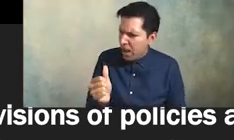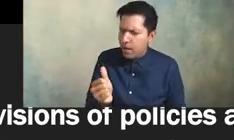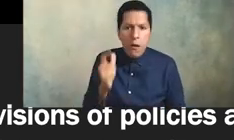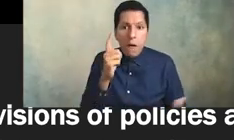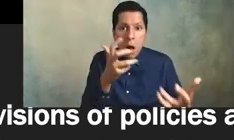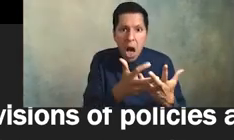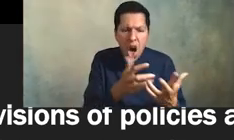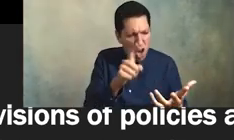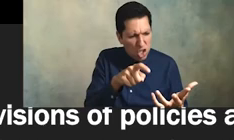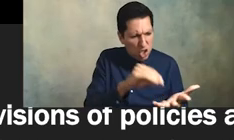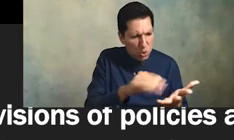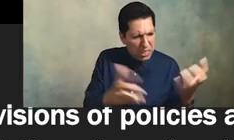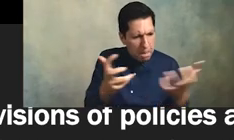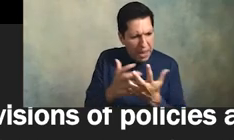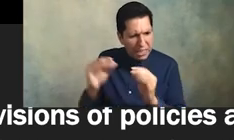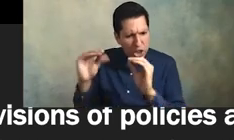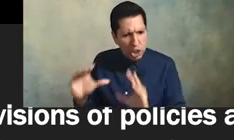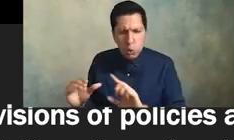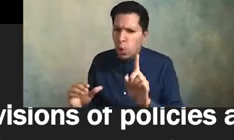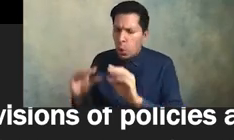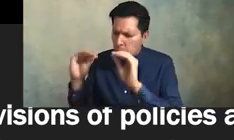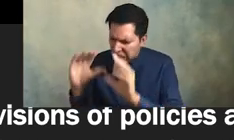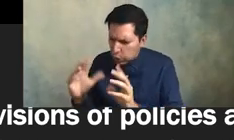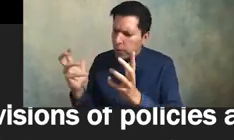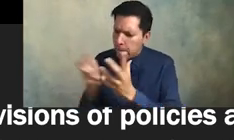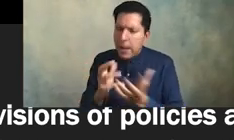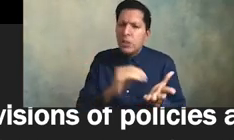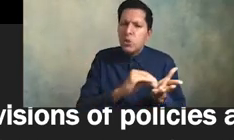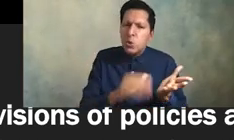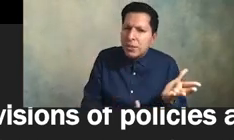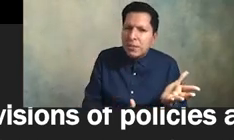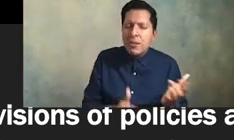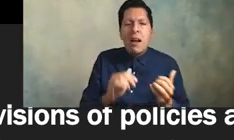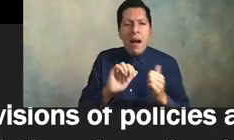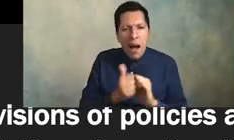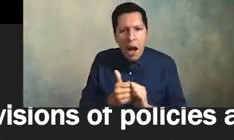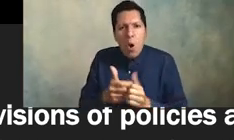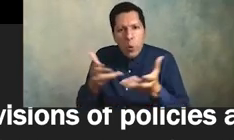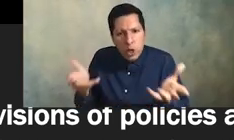what kinds of steps are needed to help the faculty and leaders become more highly skilled